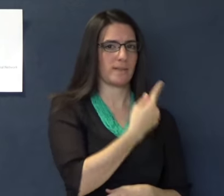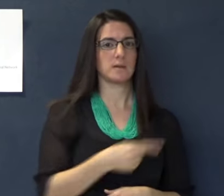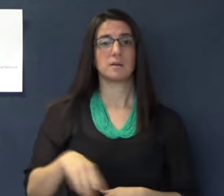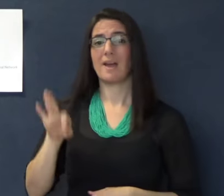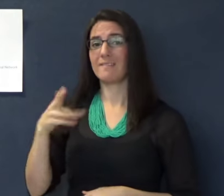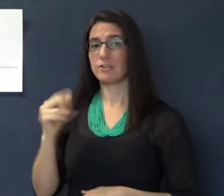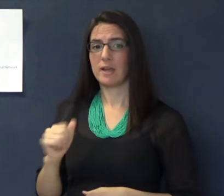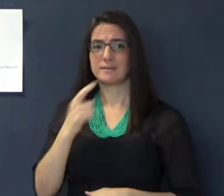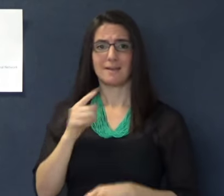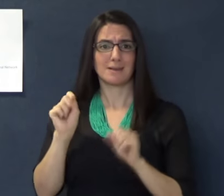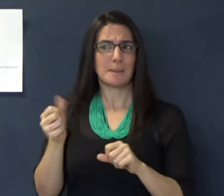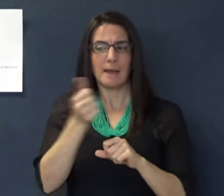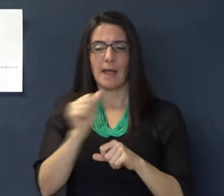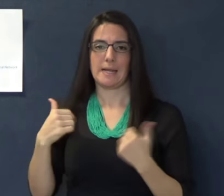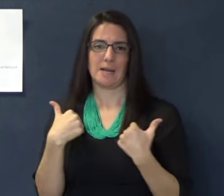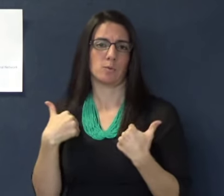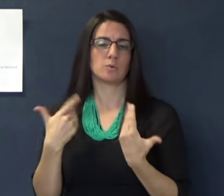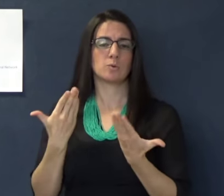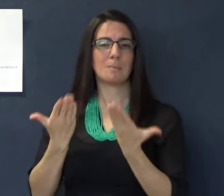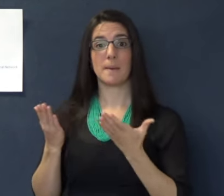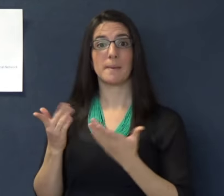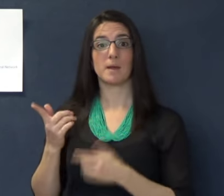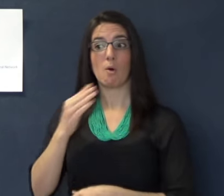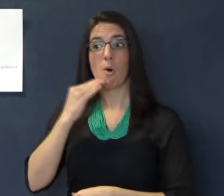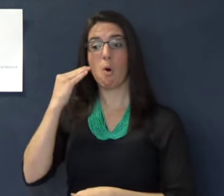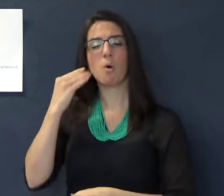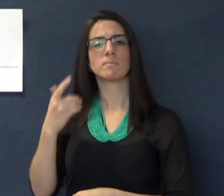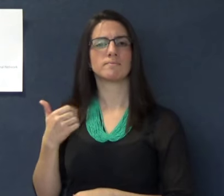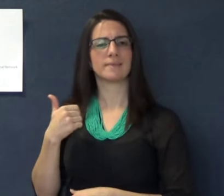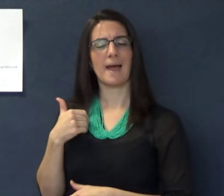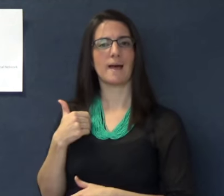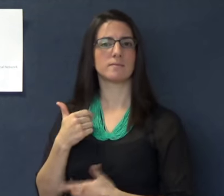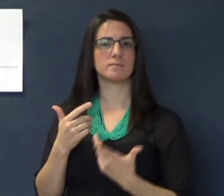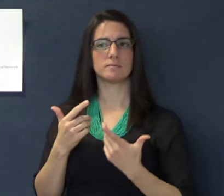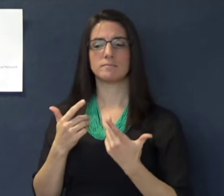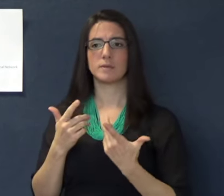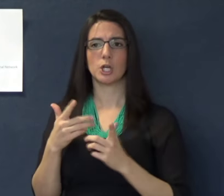FHA defines service animals as any assistance animal. For example, within you home you might have a